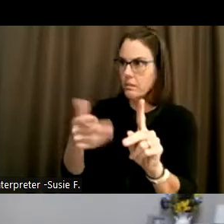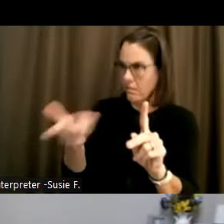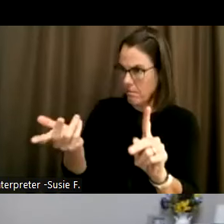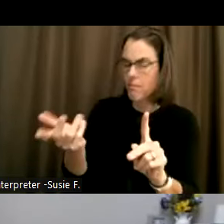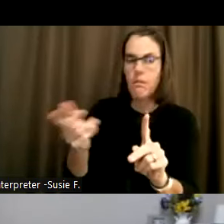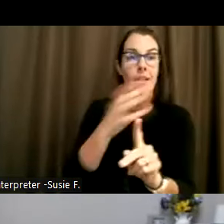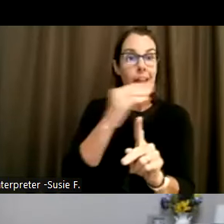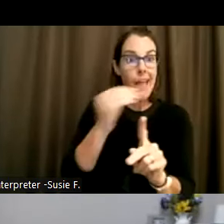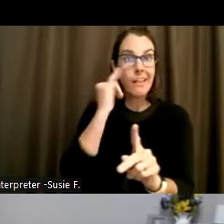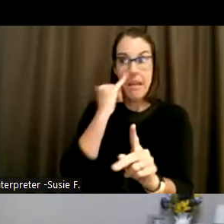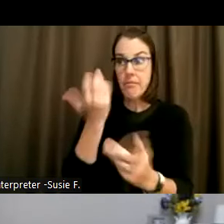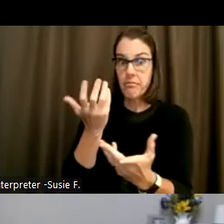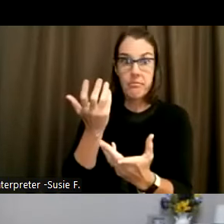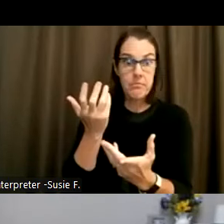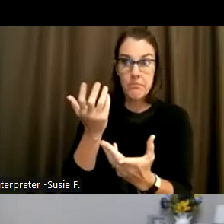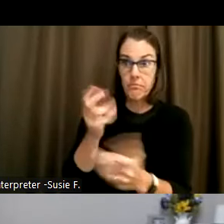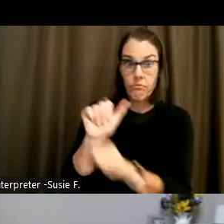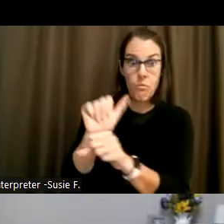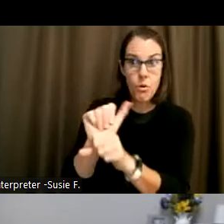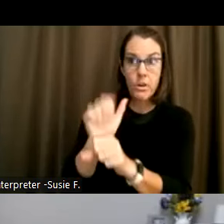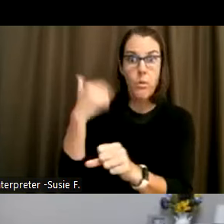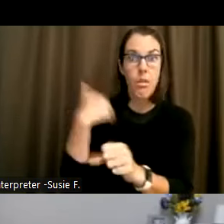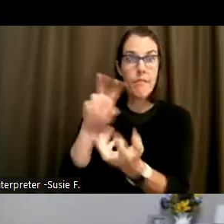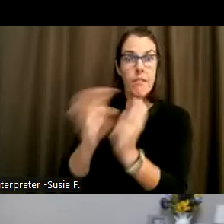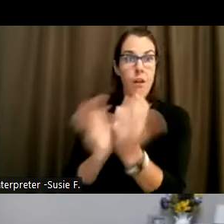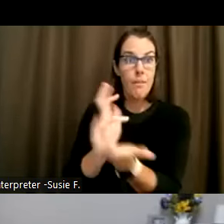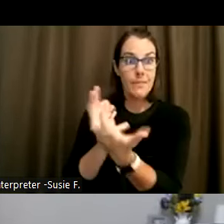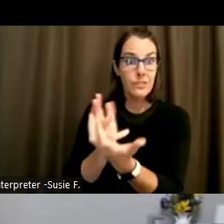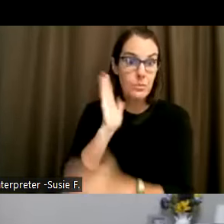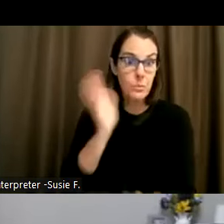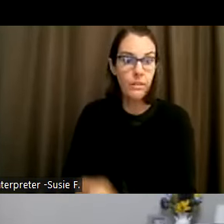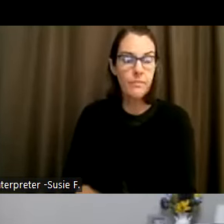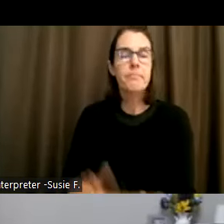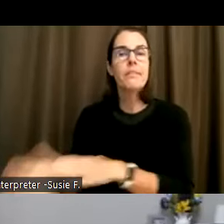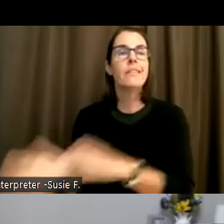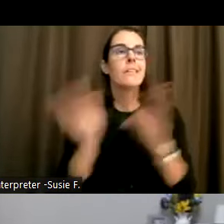will be accommodations made for them. Other things, healthcare, we see it throughout healthcare,